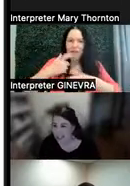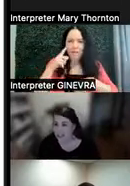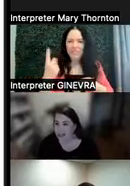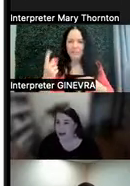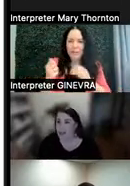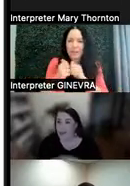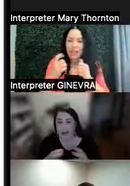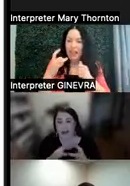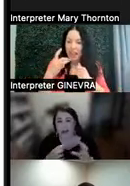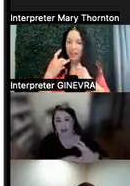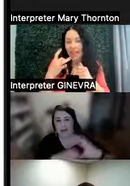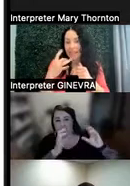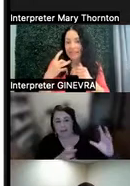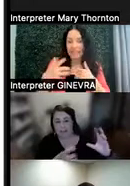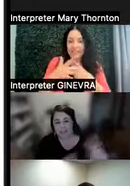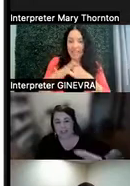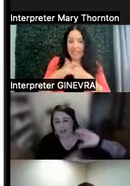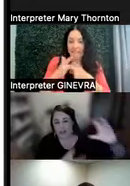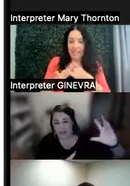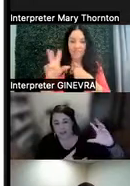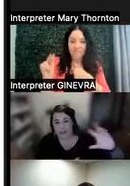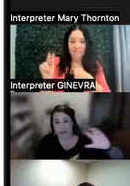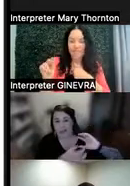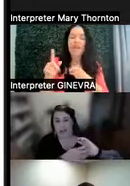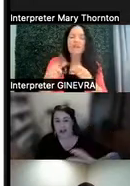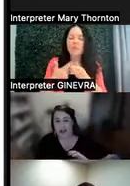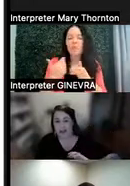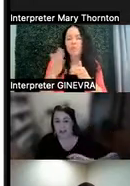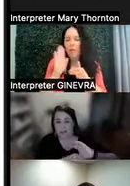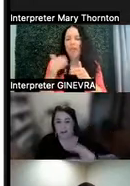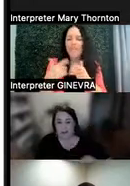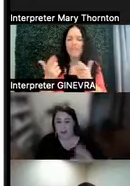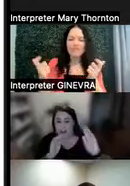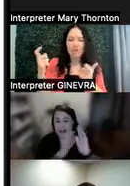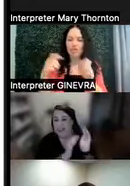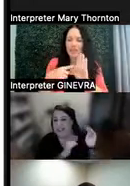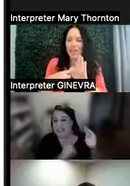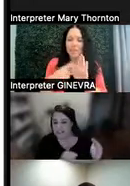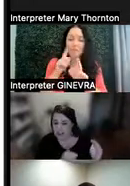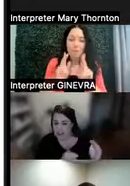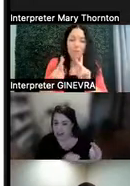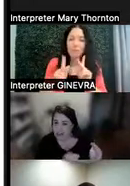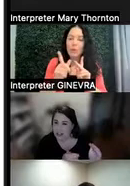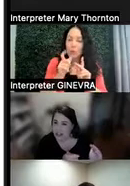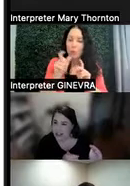So there are going to be these larger examples of people who need really significant accommodations.